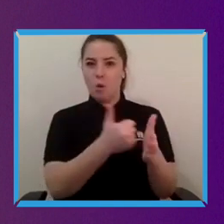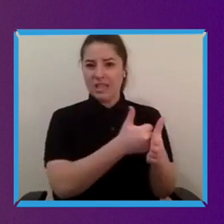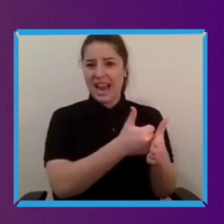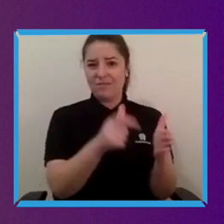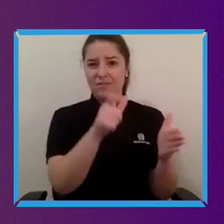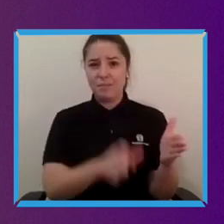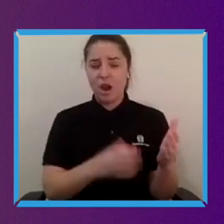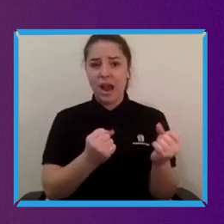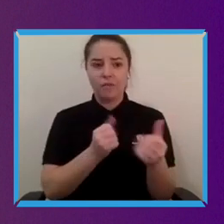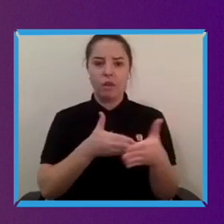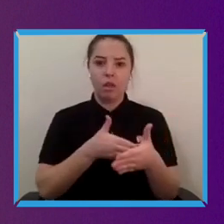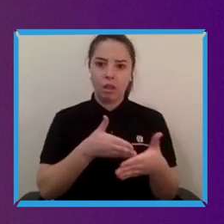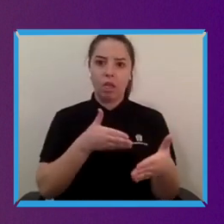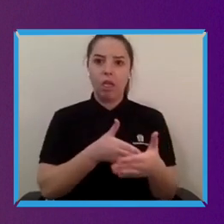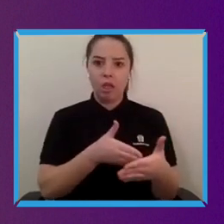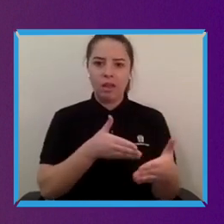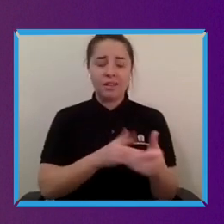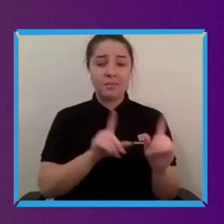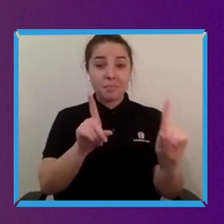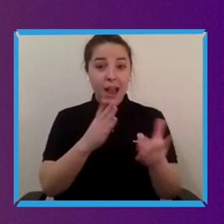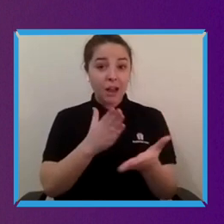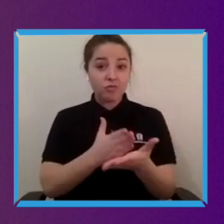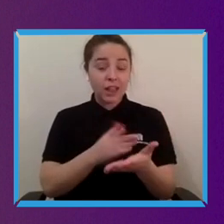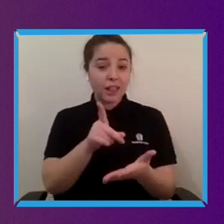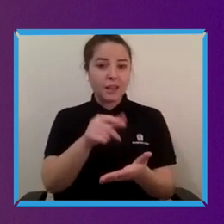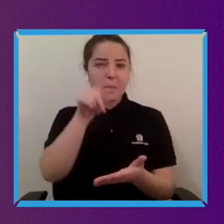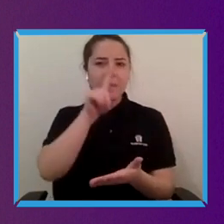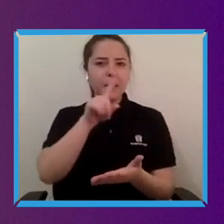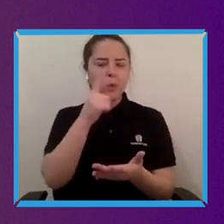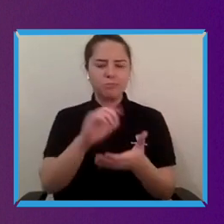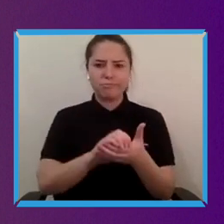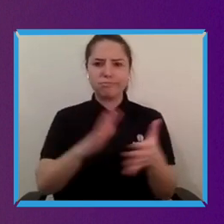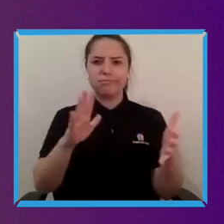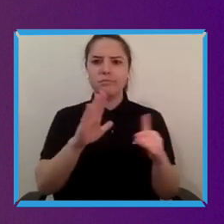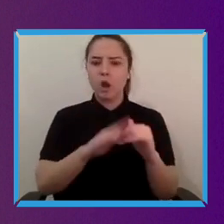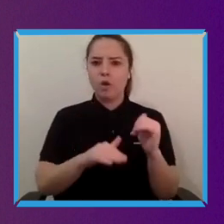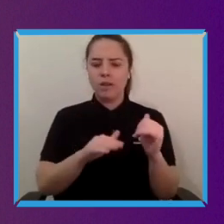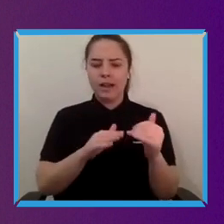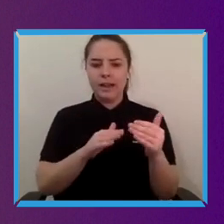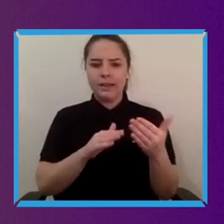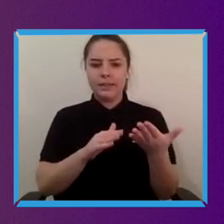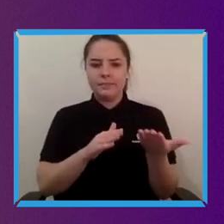people who are really the experts of of inaccessibility still haven't really